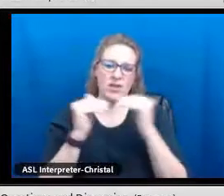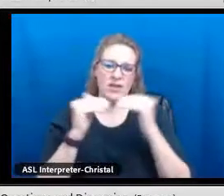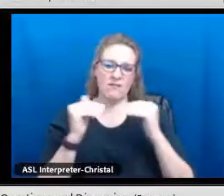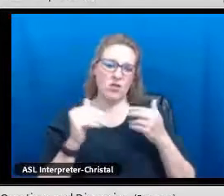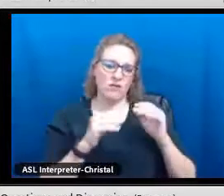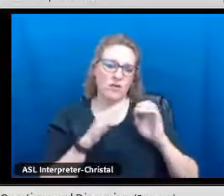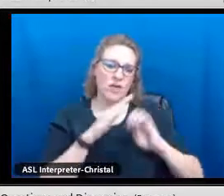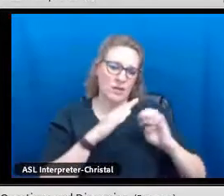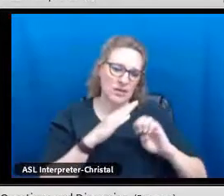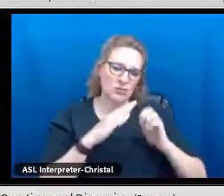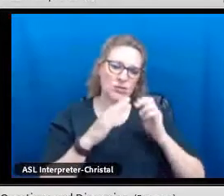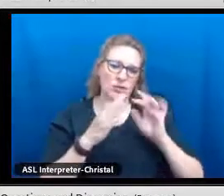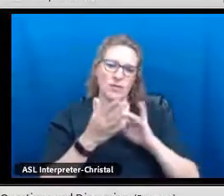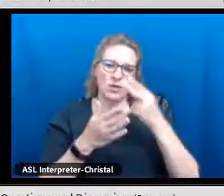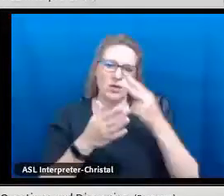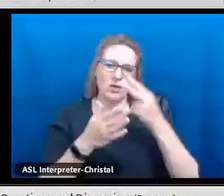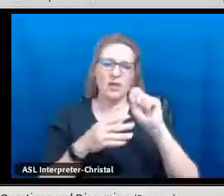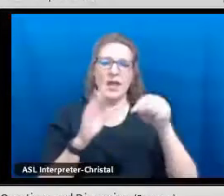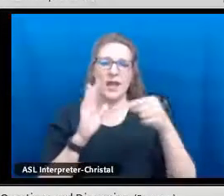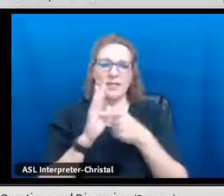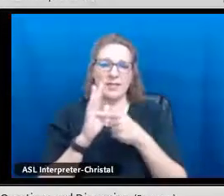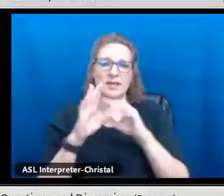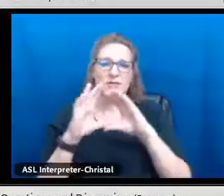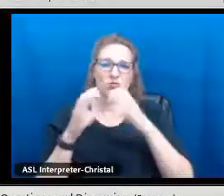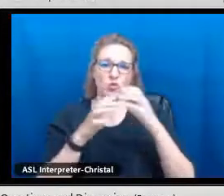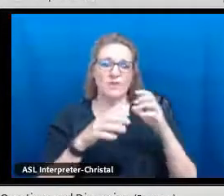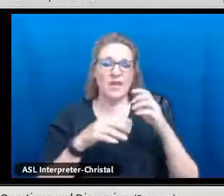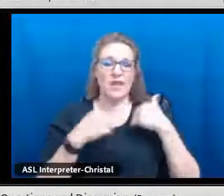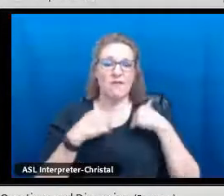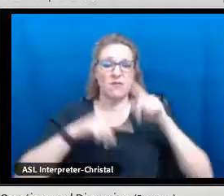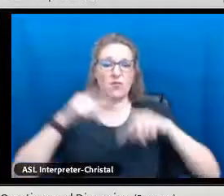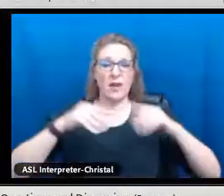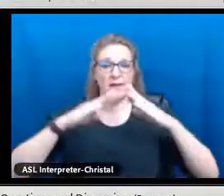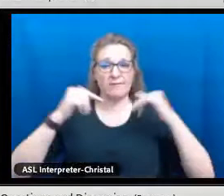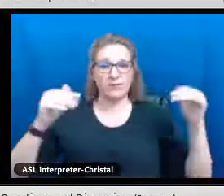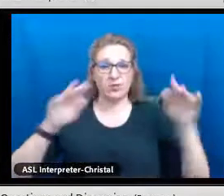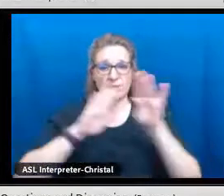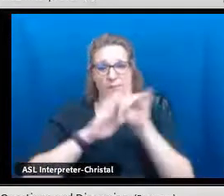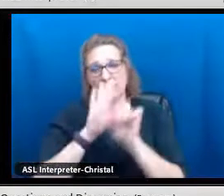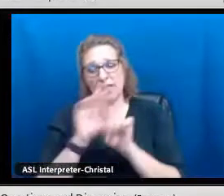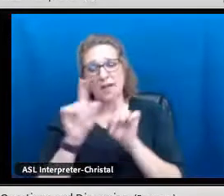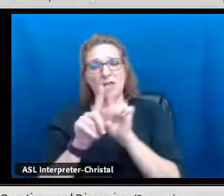at every level, elementary, middle school and high school and these stakeholders come